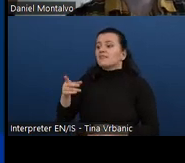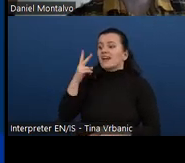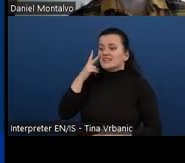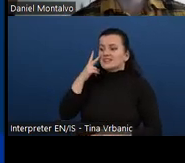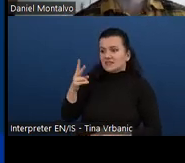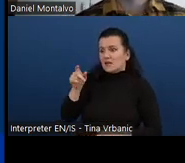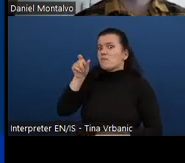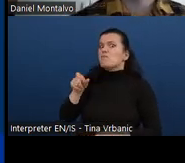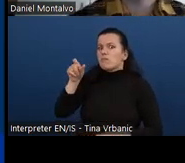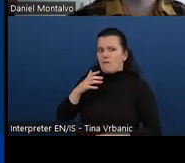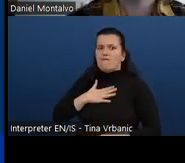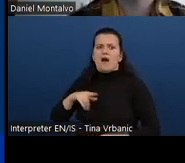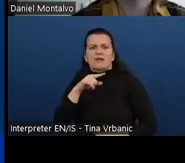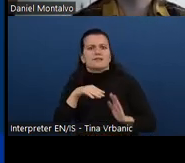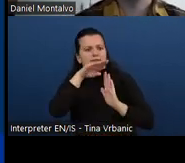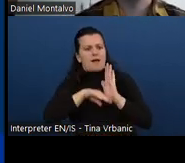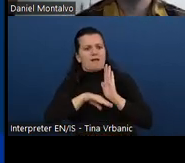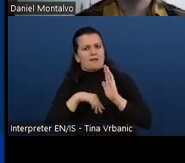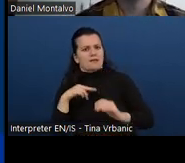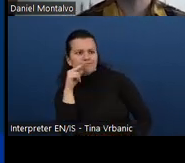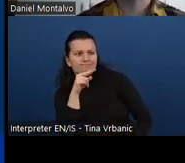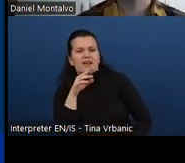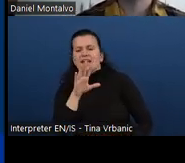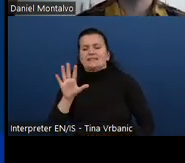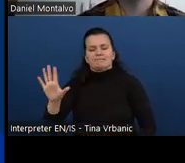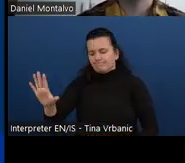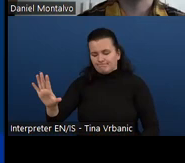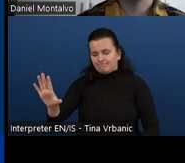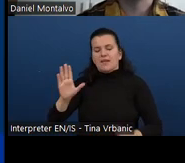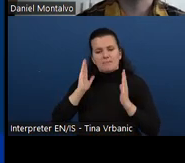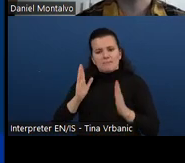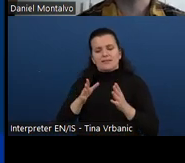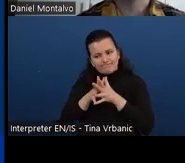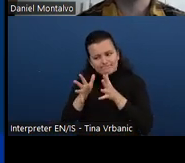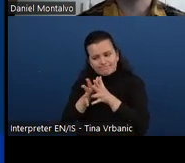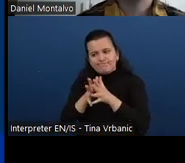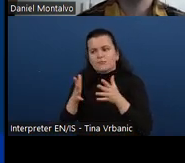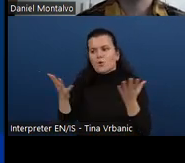And that may not be necessarily the right approach. We do have explainers from different versions in WCAG.